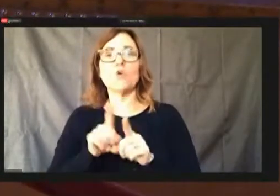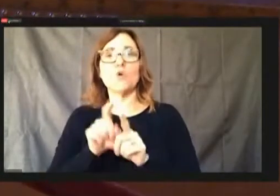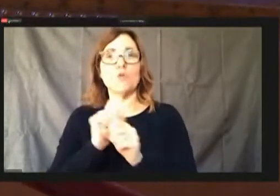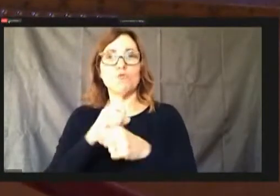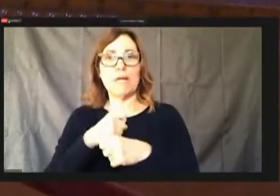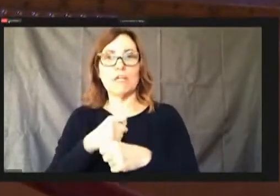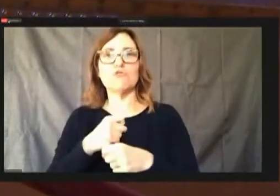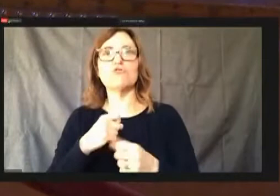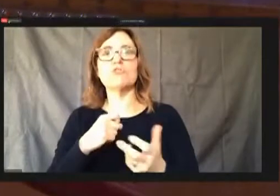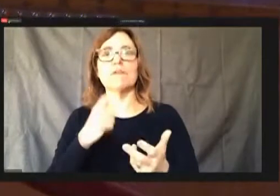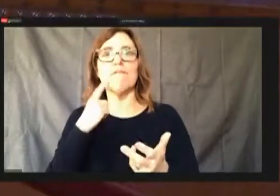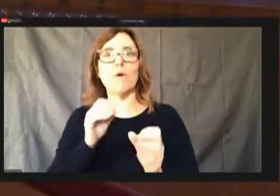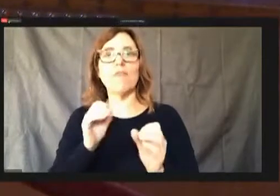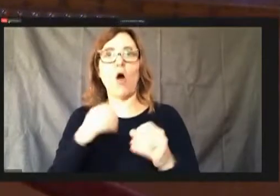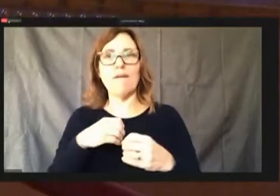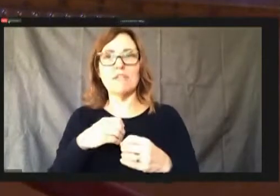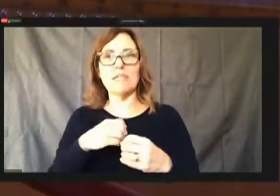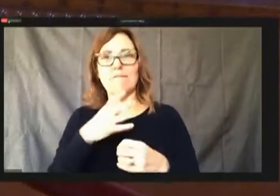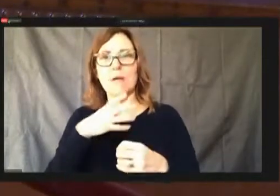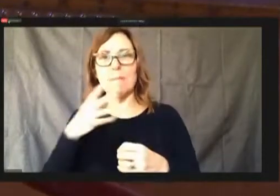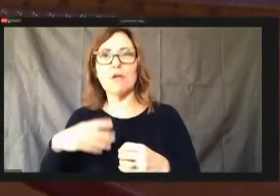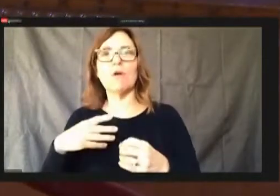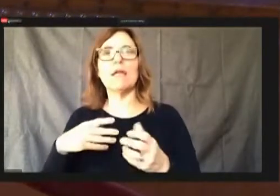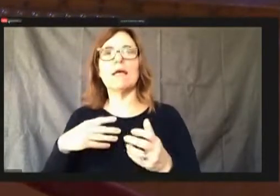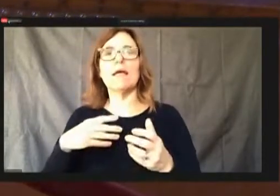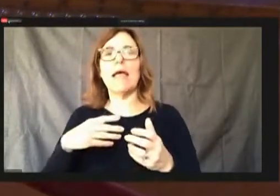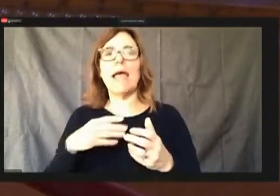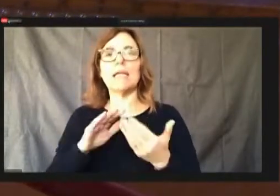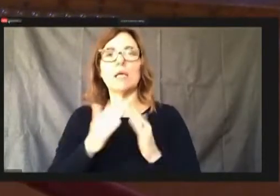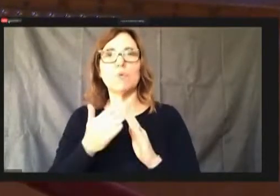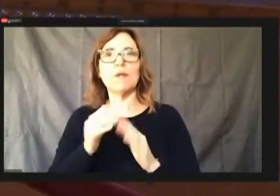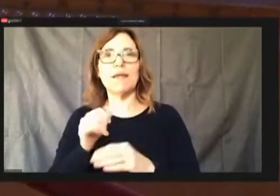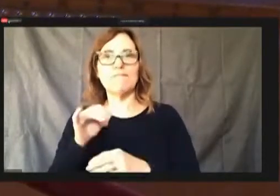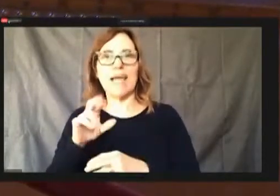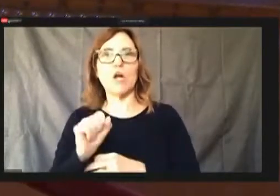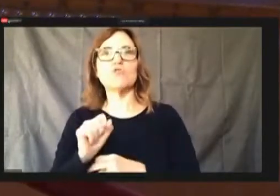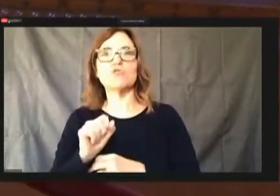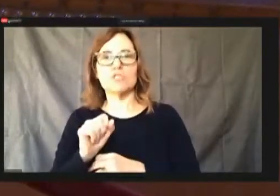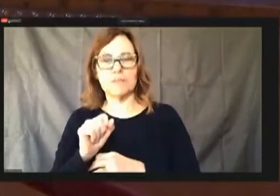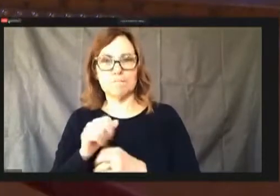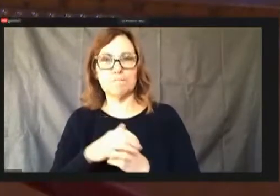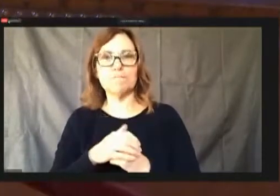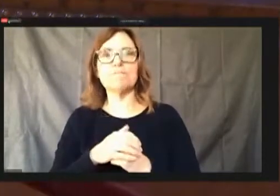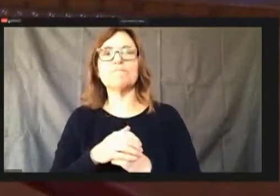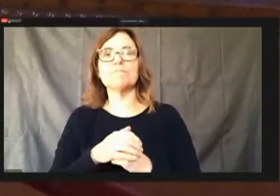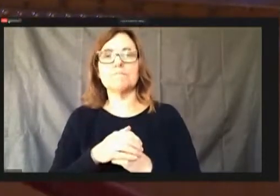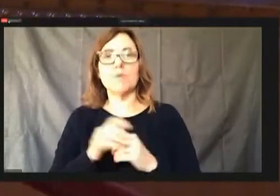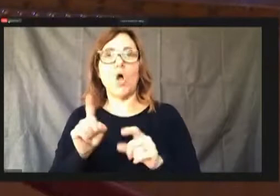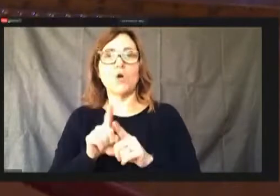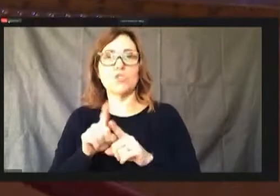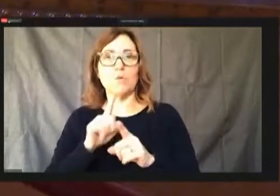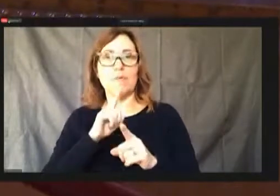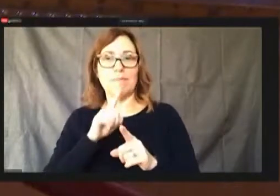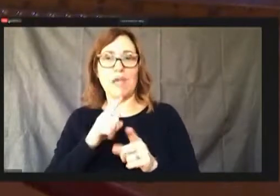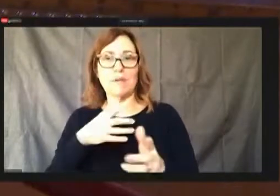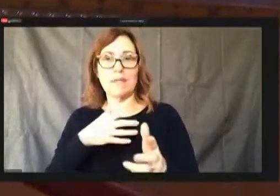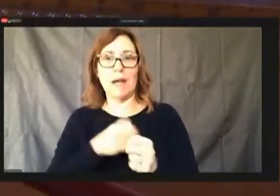immigrant and Community Affairs. There's also an update to the Community Development Block Grant Trust Fund positions, it's a net